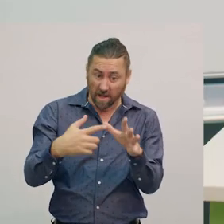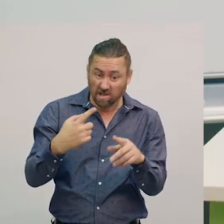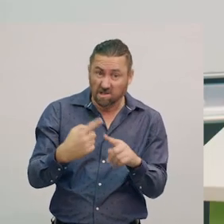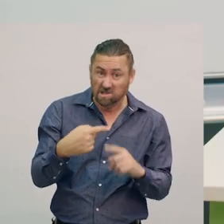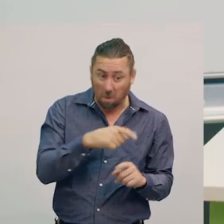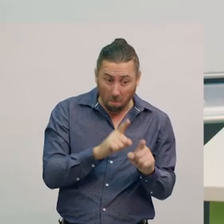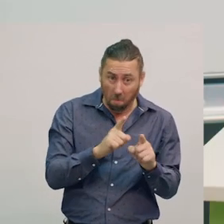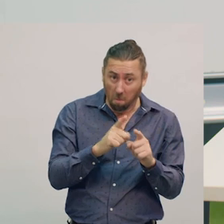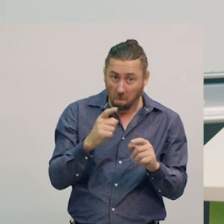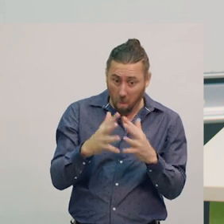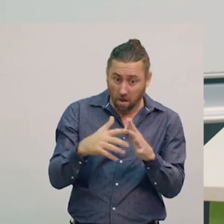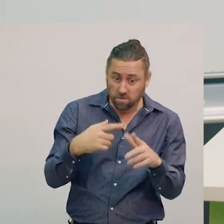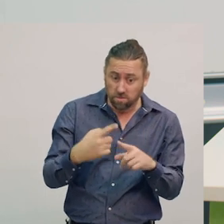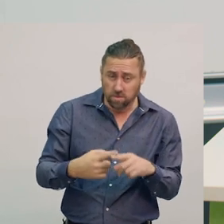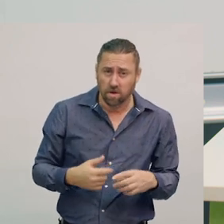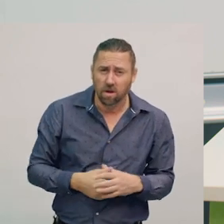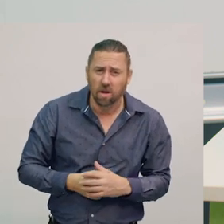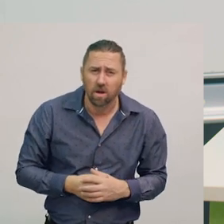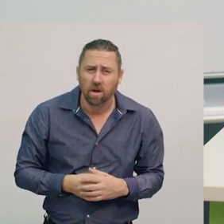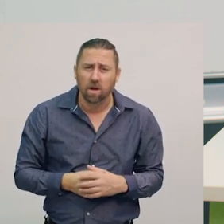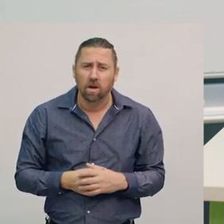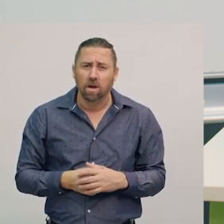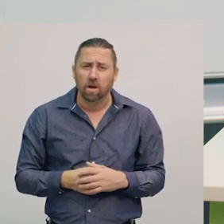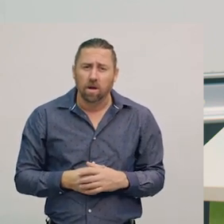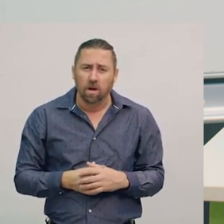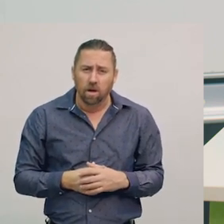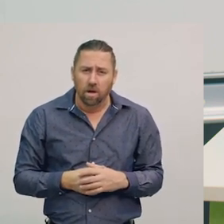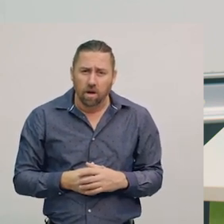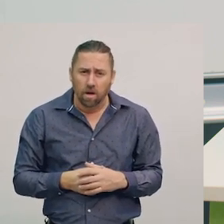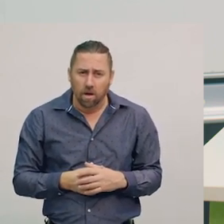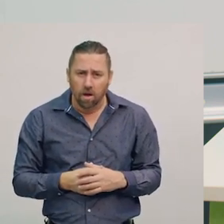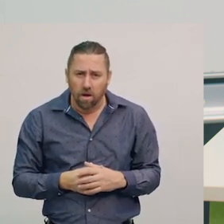You can tell that – I don’t know if there's enough left to run down.